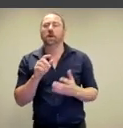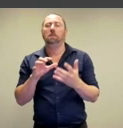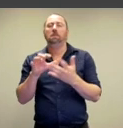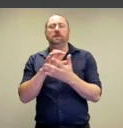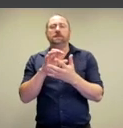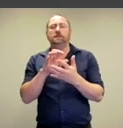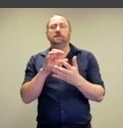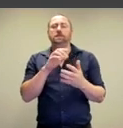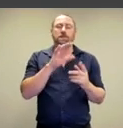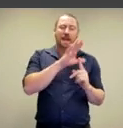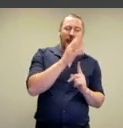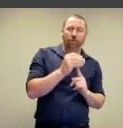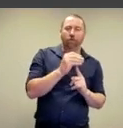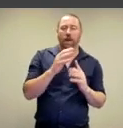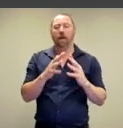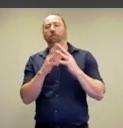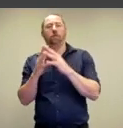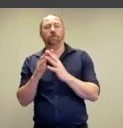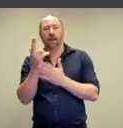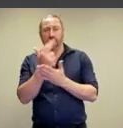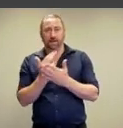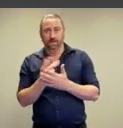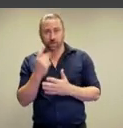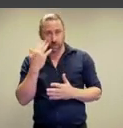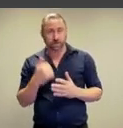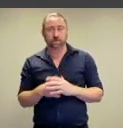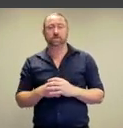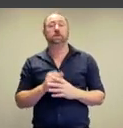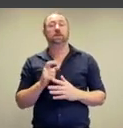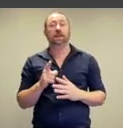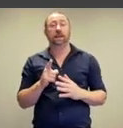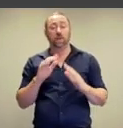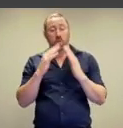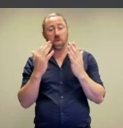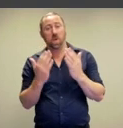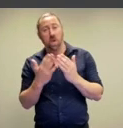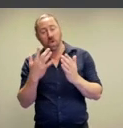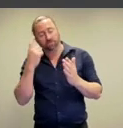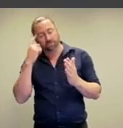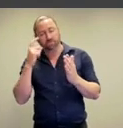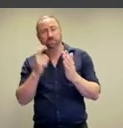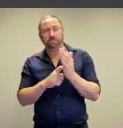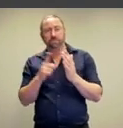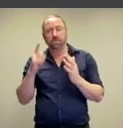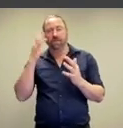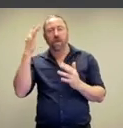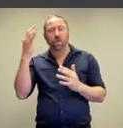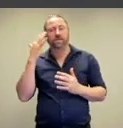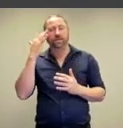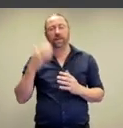is a mixed race African-American artist,